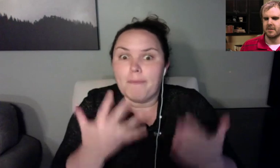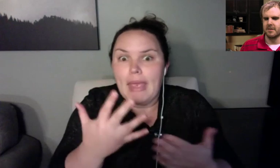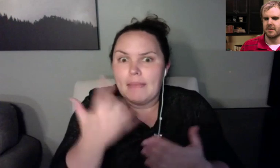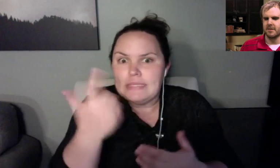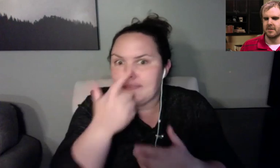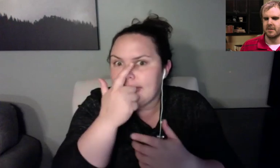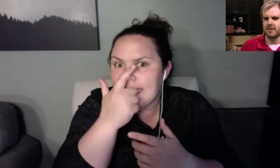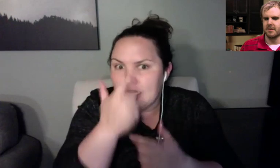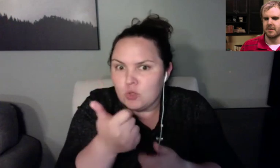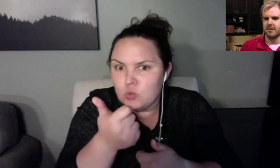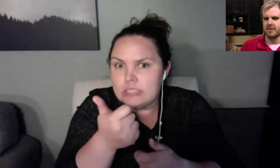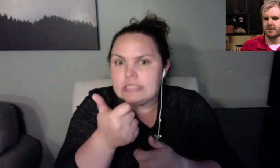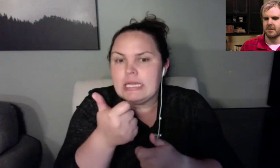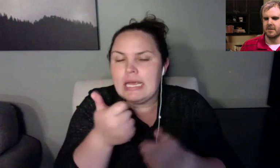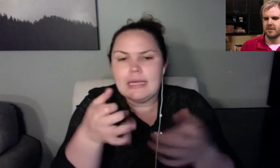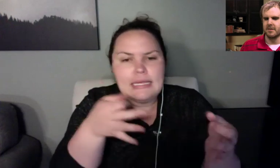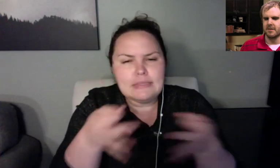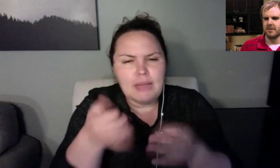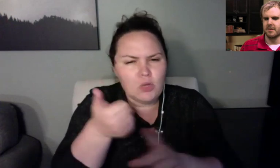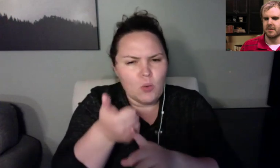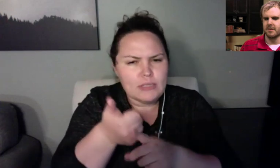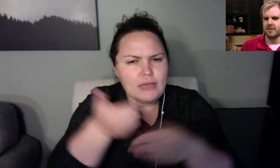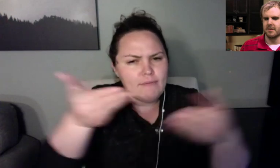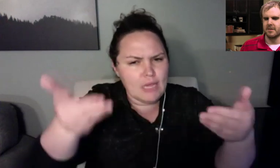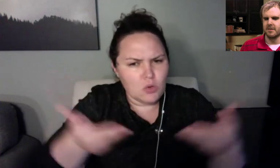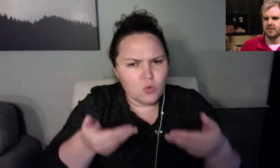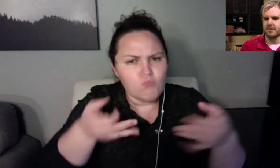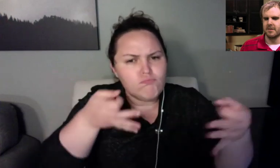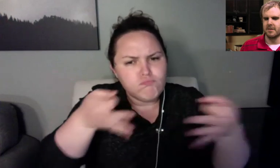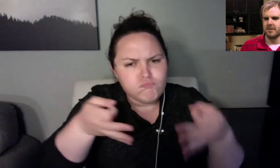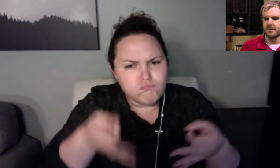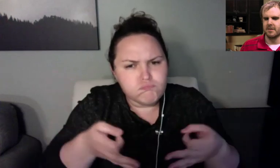Tyler: Absolutely. I could tell you a few good stories about